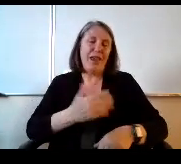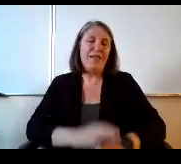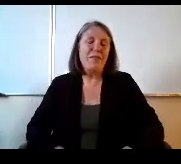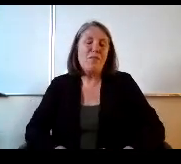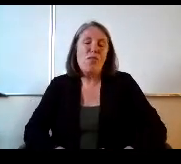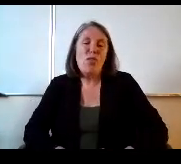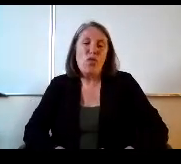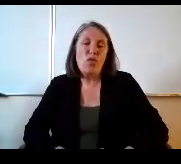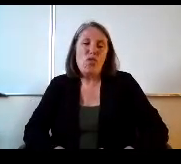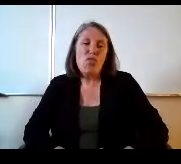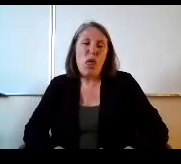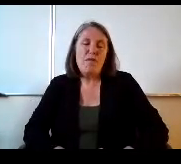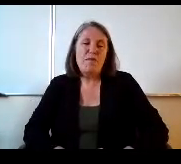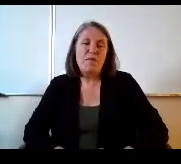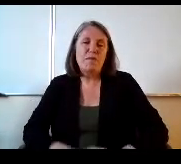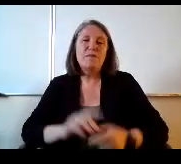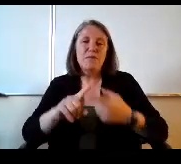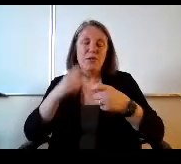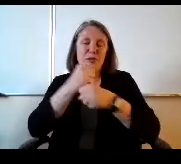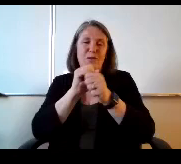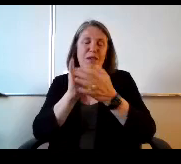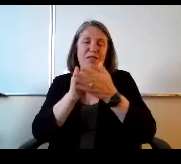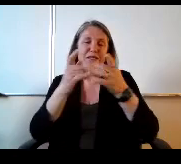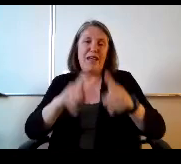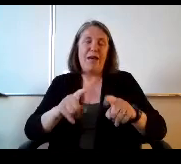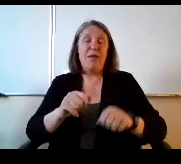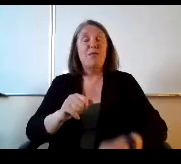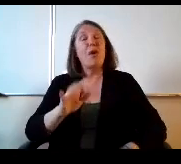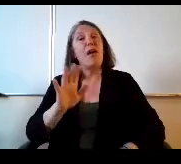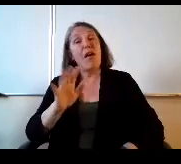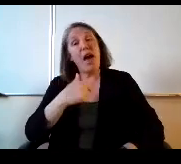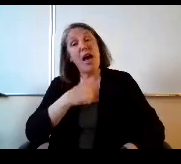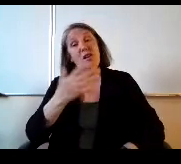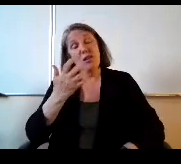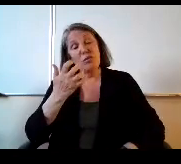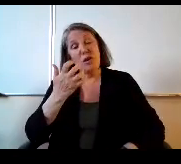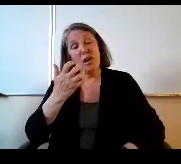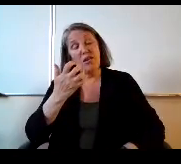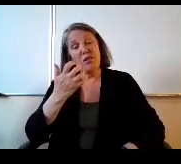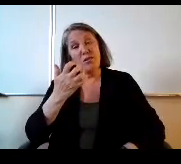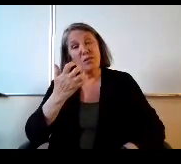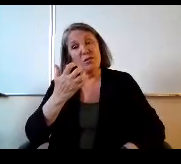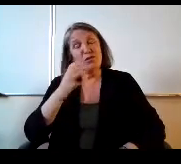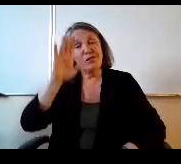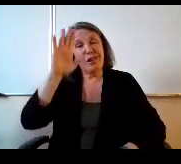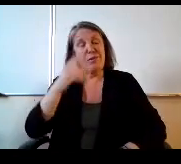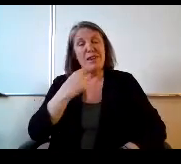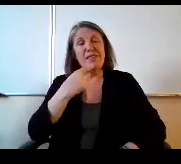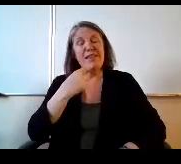You know to do it too. To make this happen. Well, I just wanted to chime in with Mr.